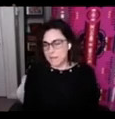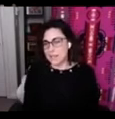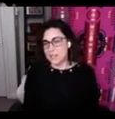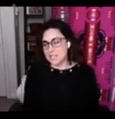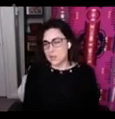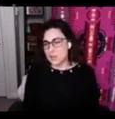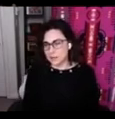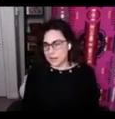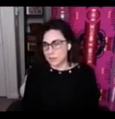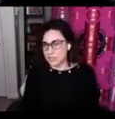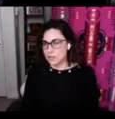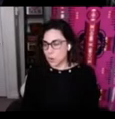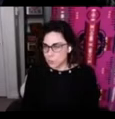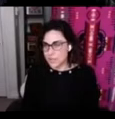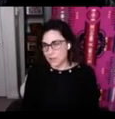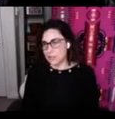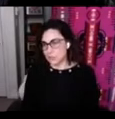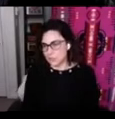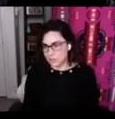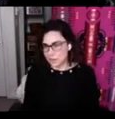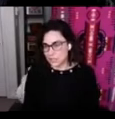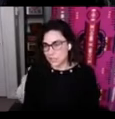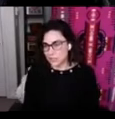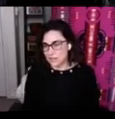and continuing our languages only on the shoulders of our children